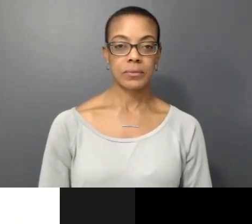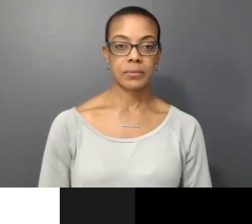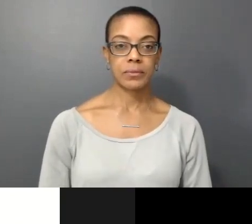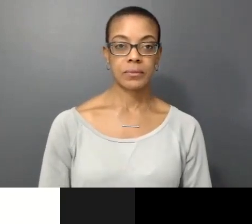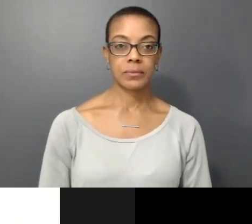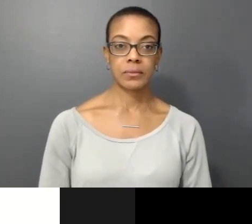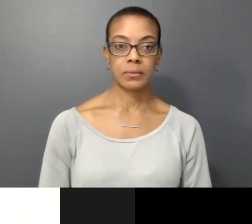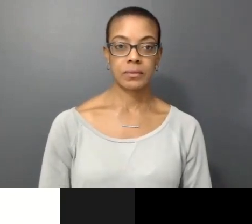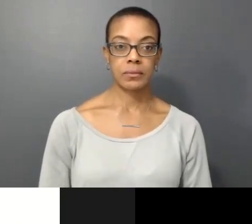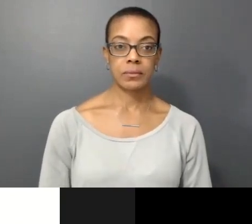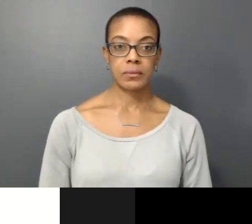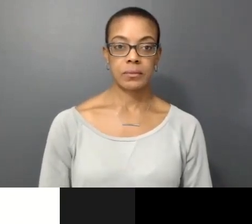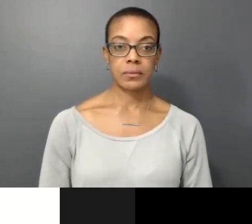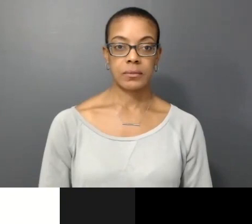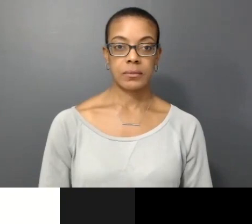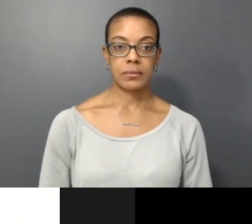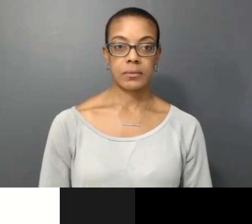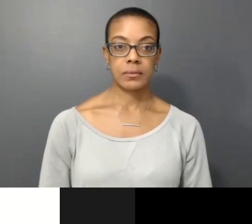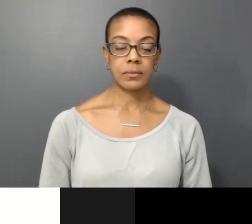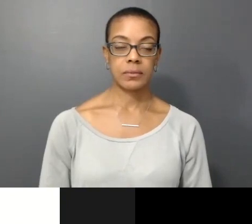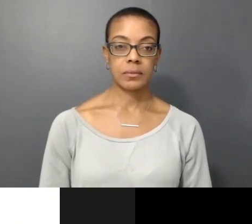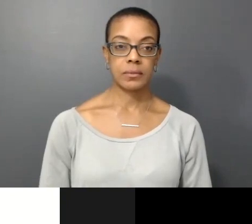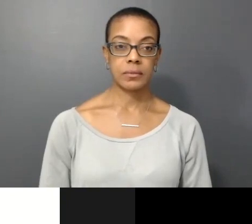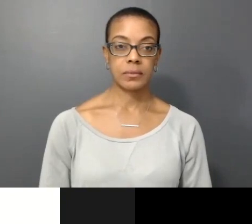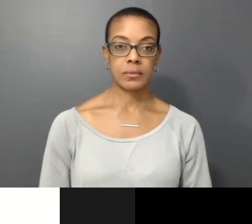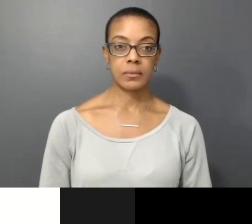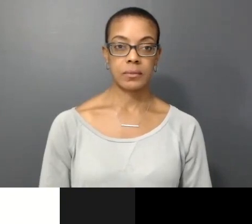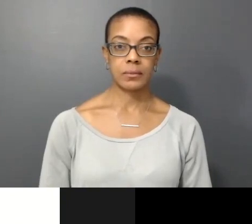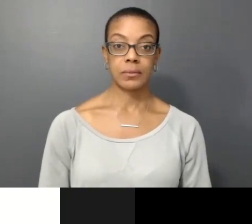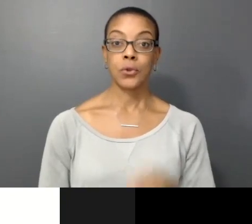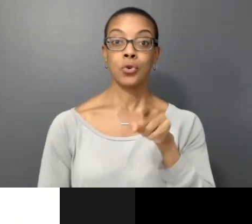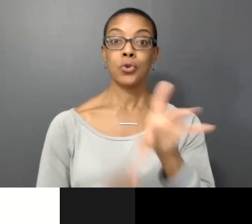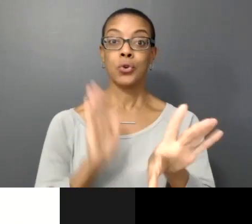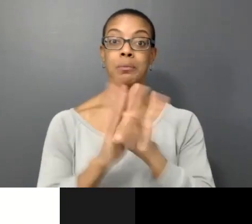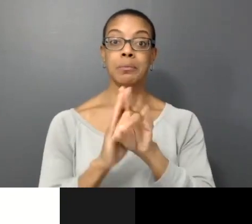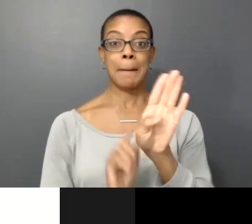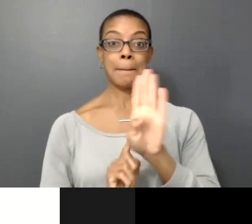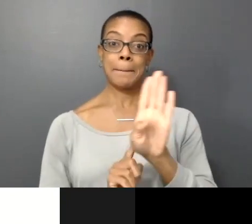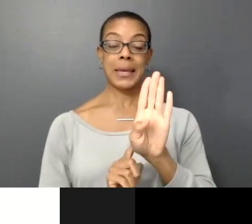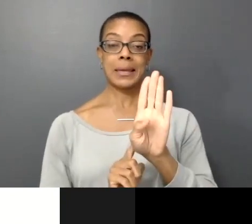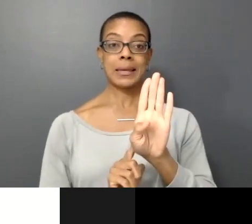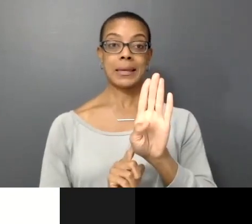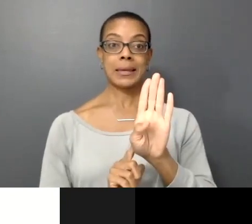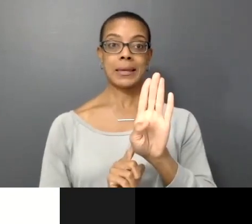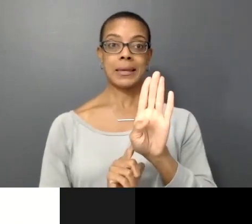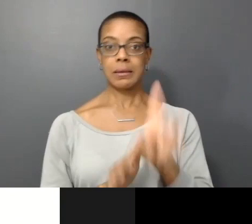You've chosen B. You chose A.